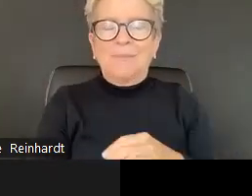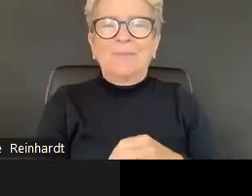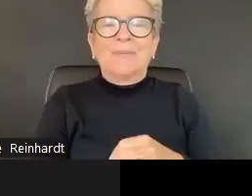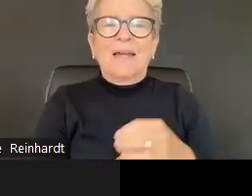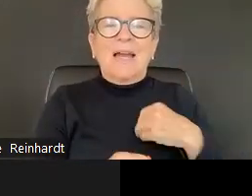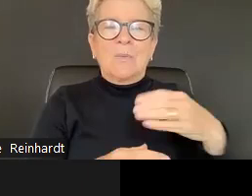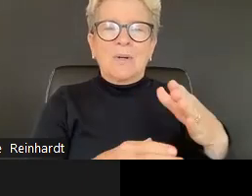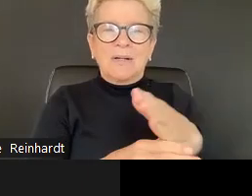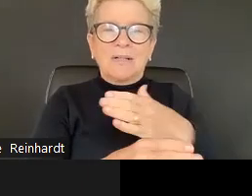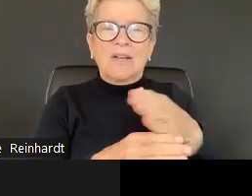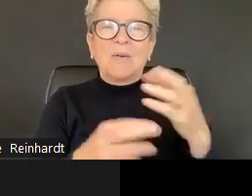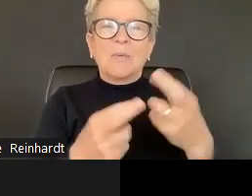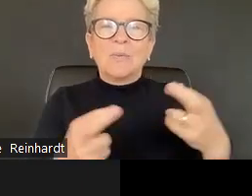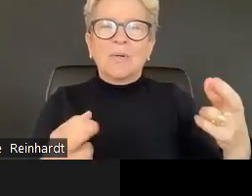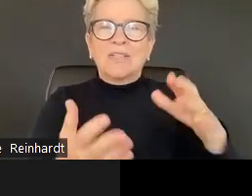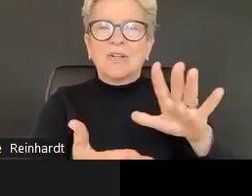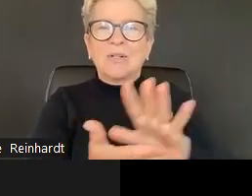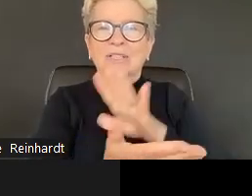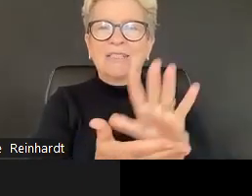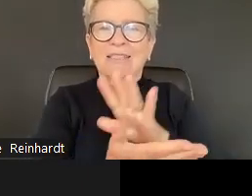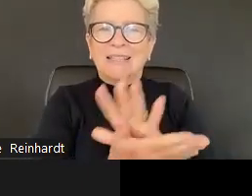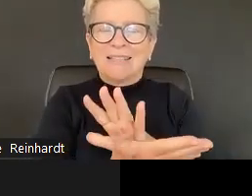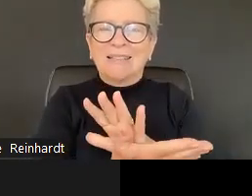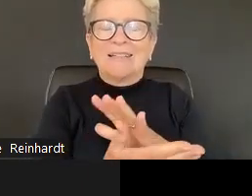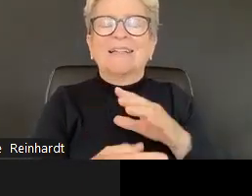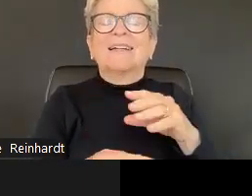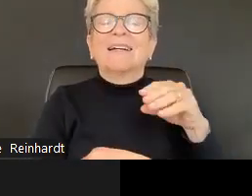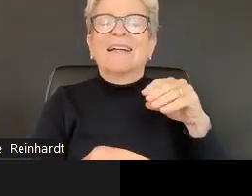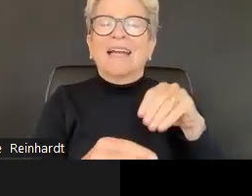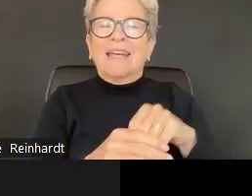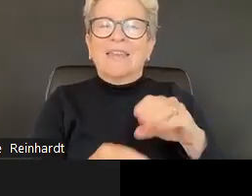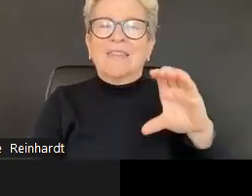We ask that the participants of this meeting honor the traditional lands on which each of you are located today.